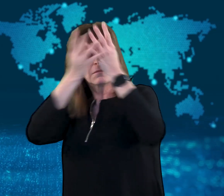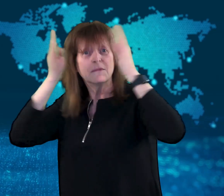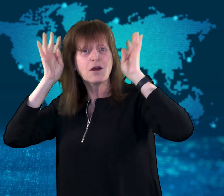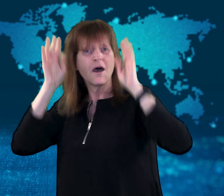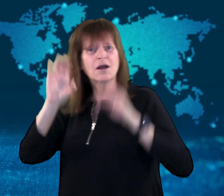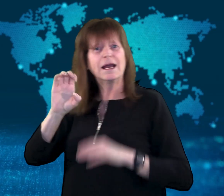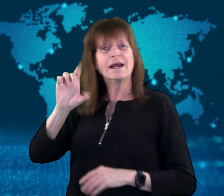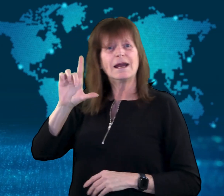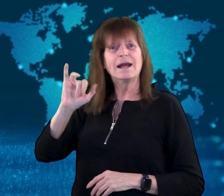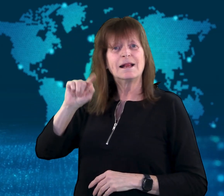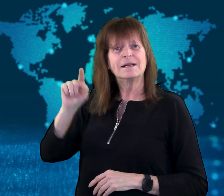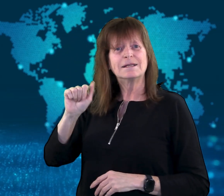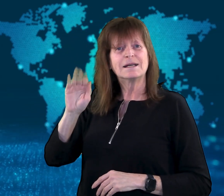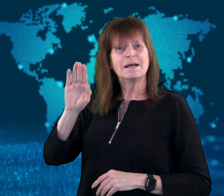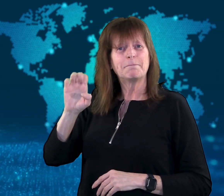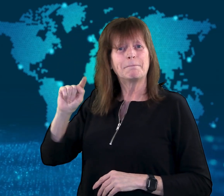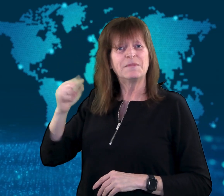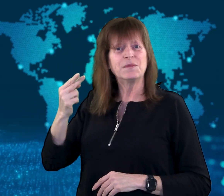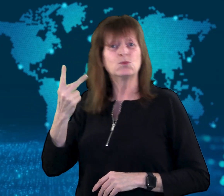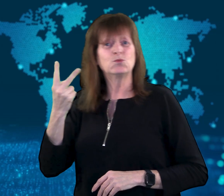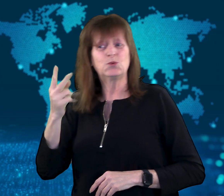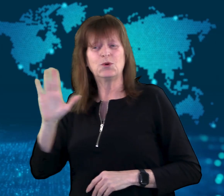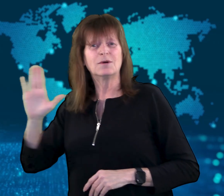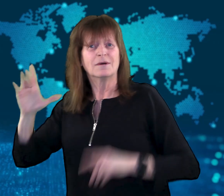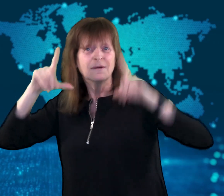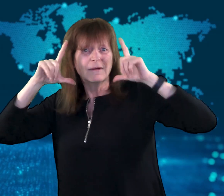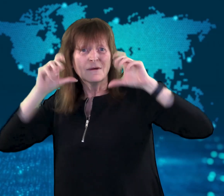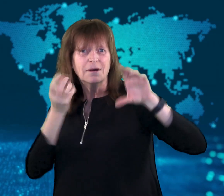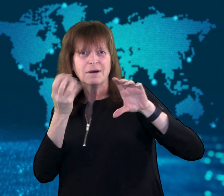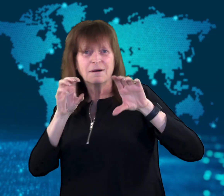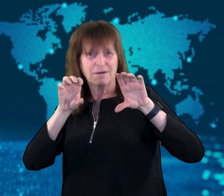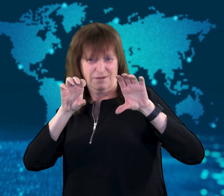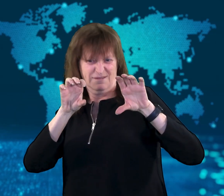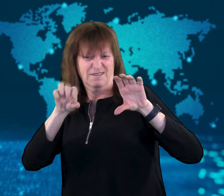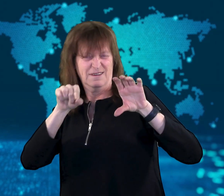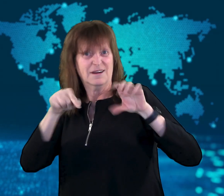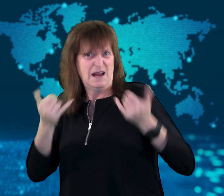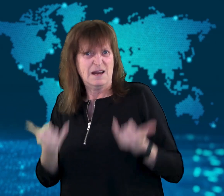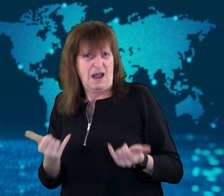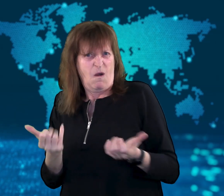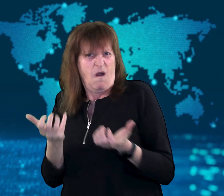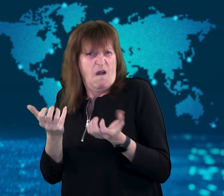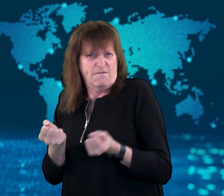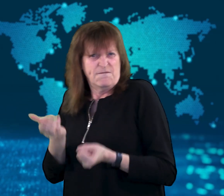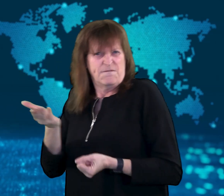and Queen Elizabeth II's image is on the current $5 AUD note.